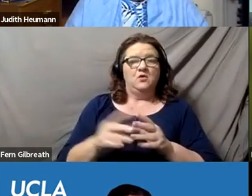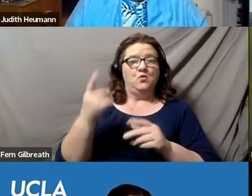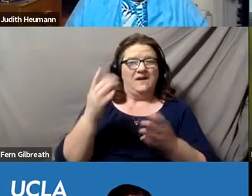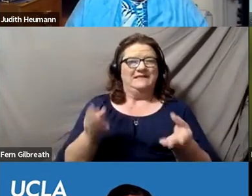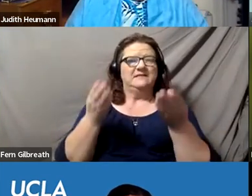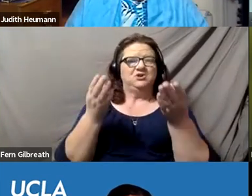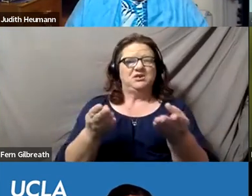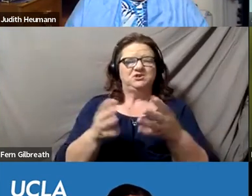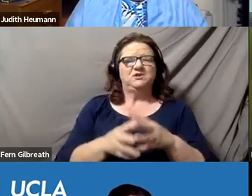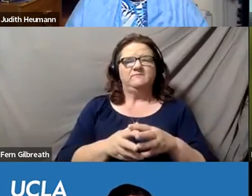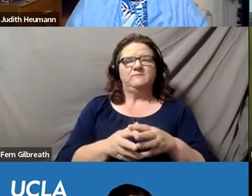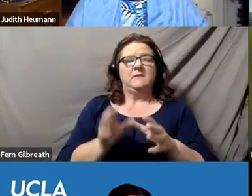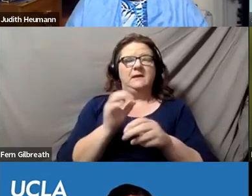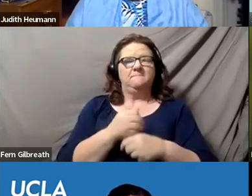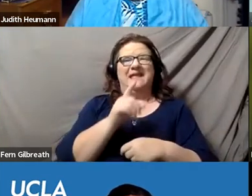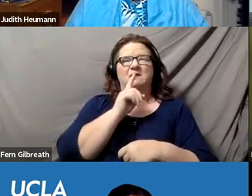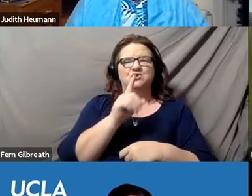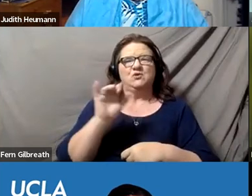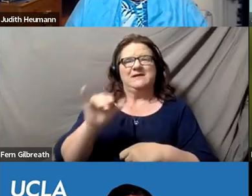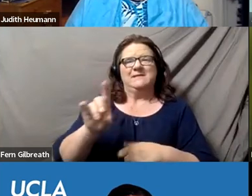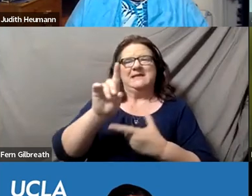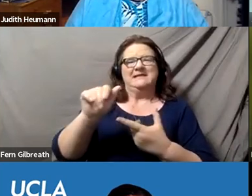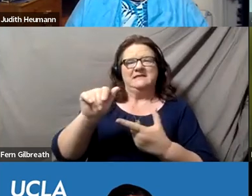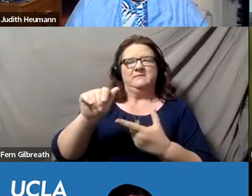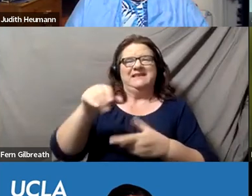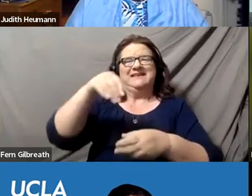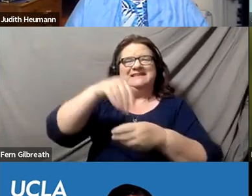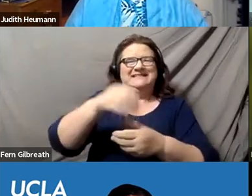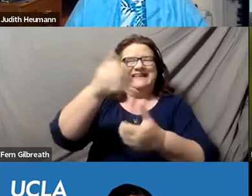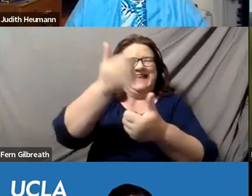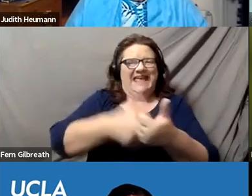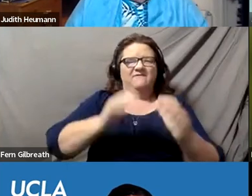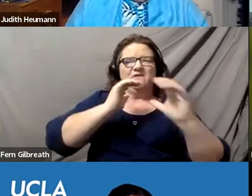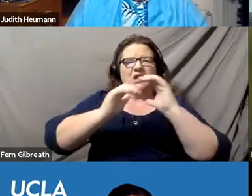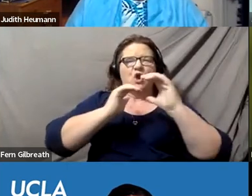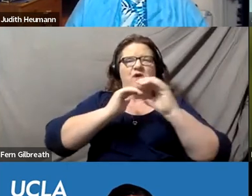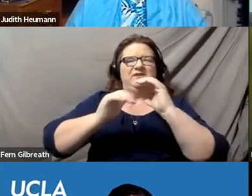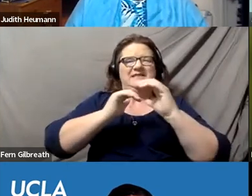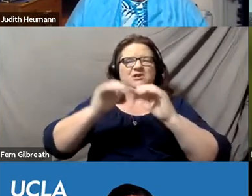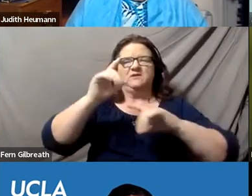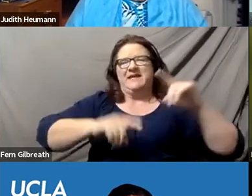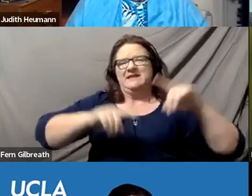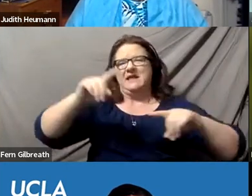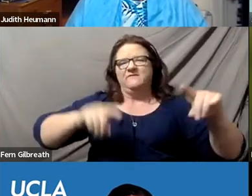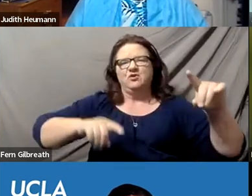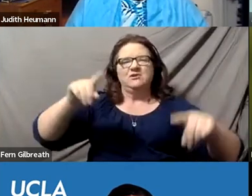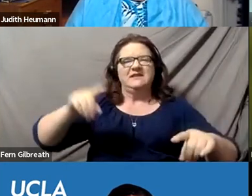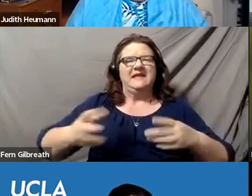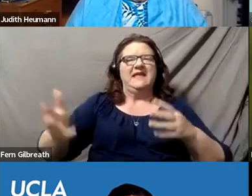just make sure that disability is part of every conversation of diversity, equity, and inclusion on campus.